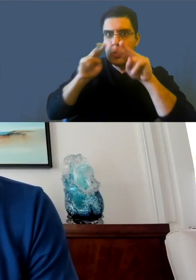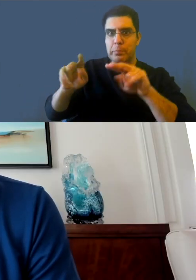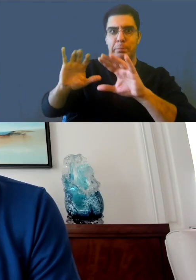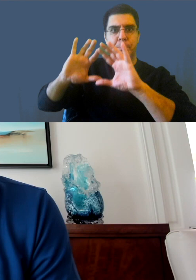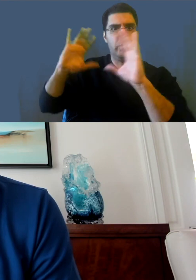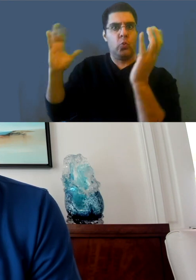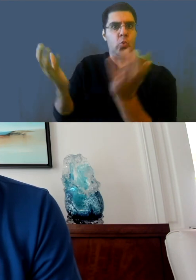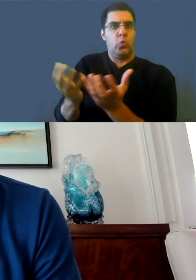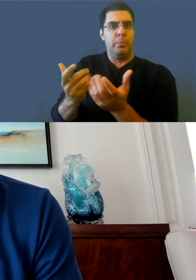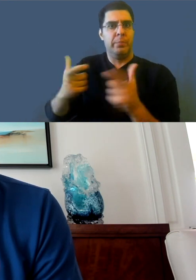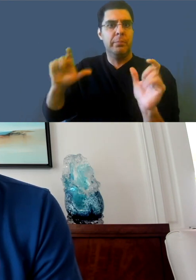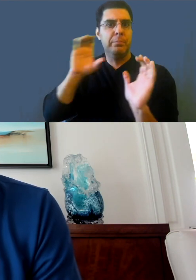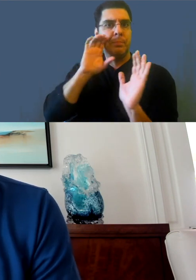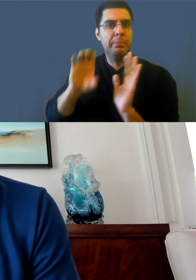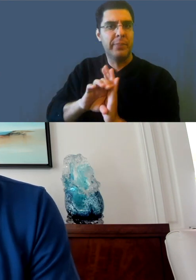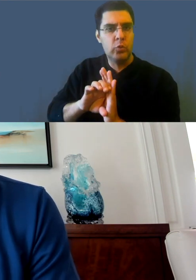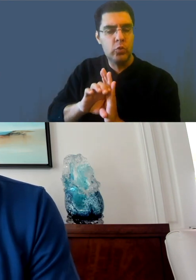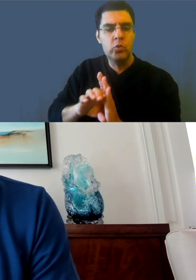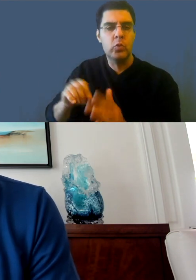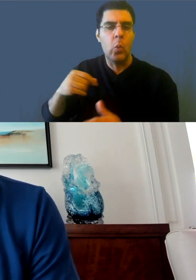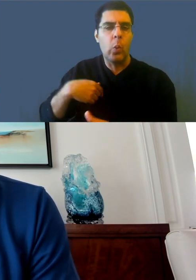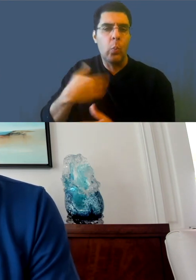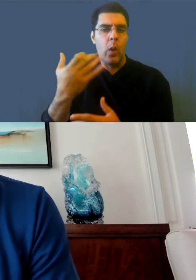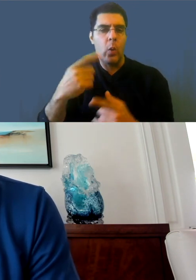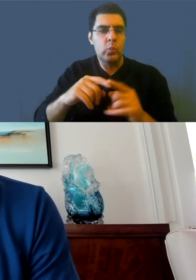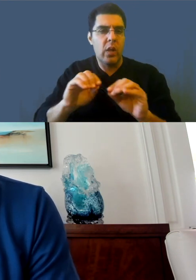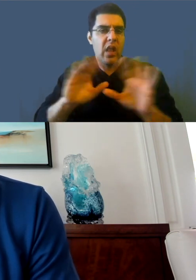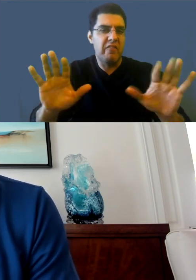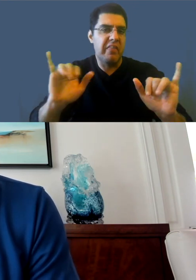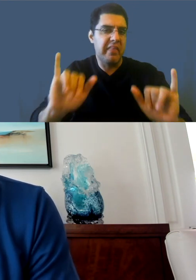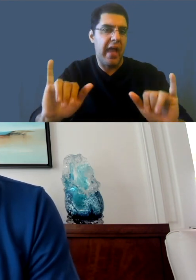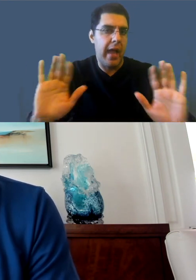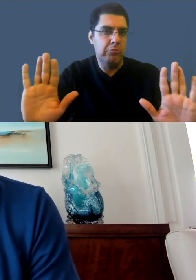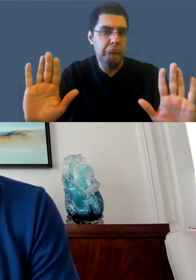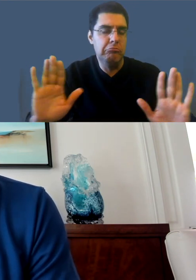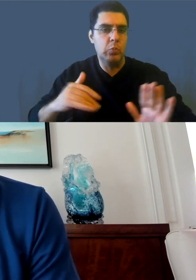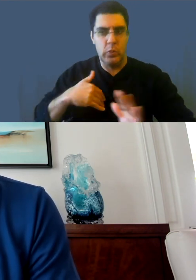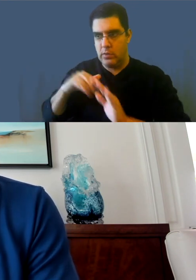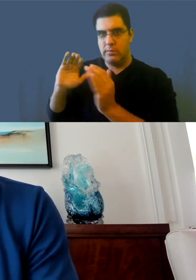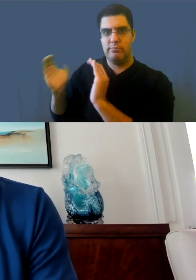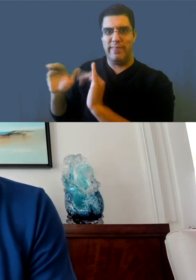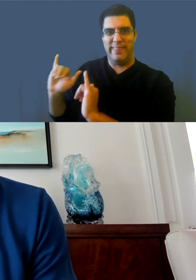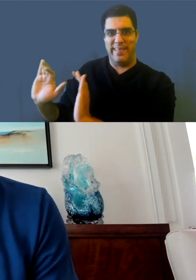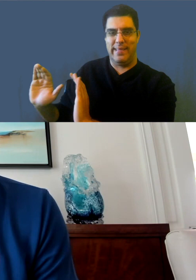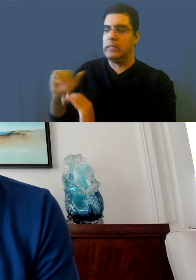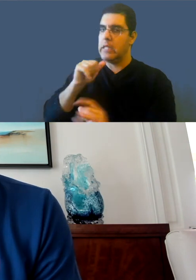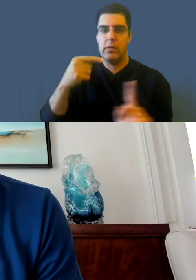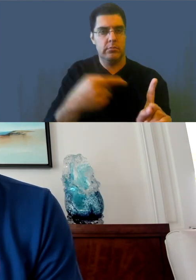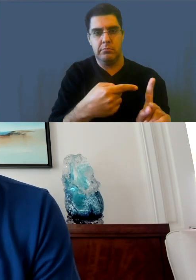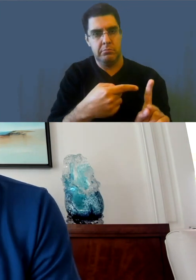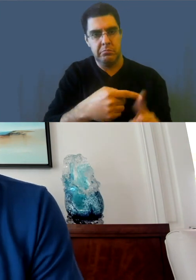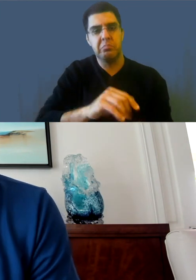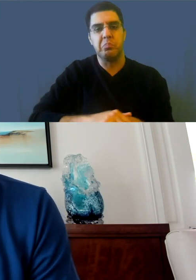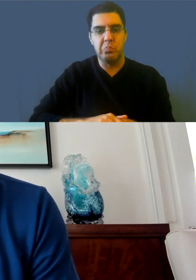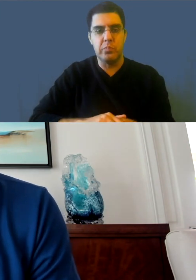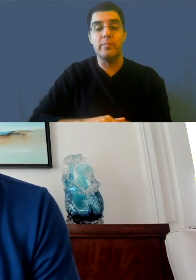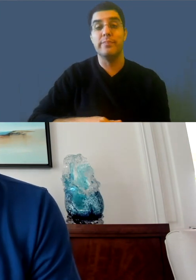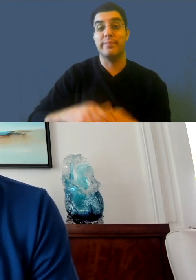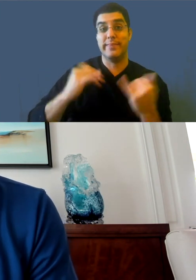Obviously, there's gonna be less watch time coming from folks in the deaf community than the whole universe of viewers.